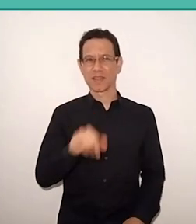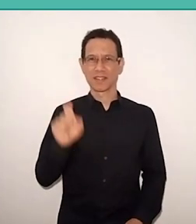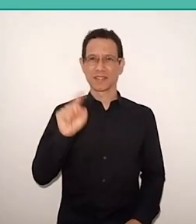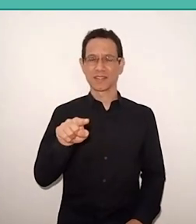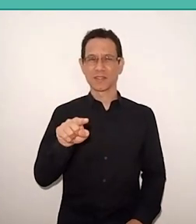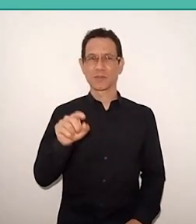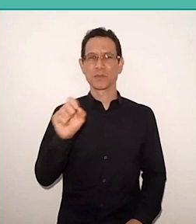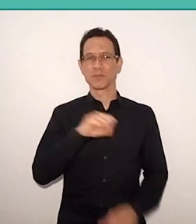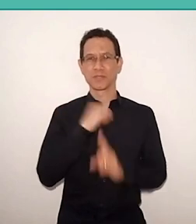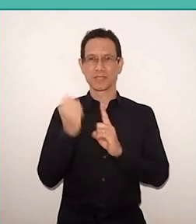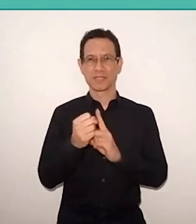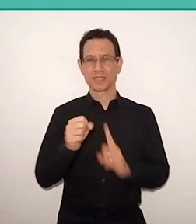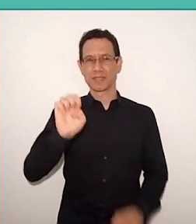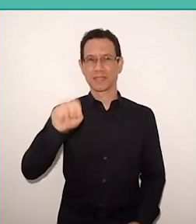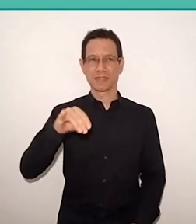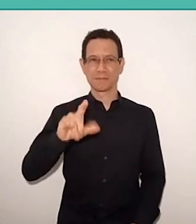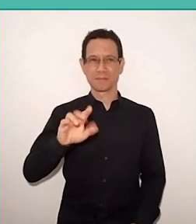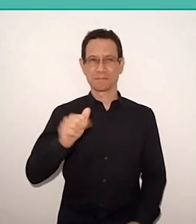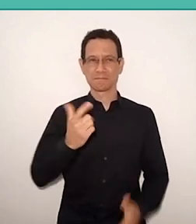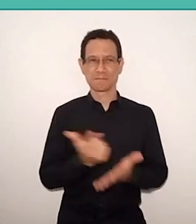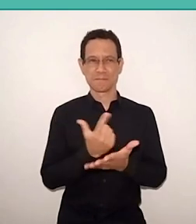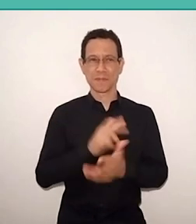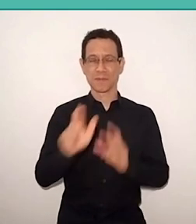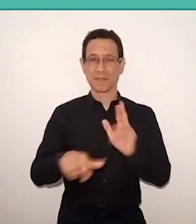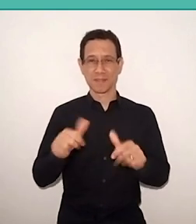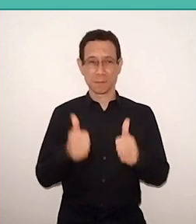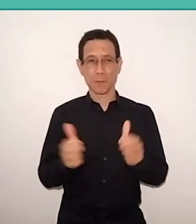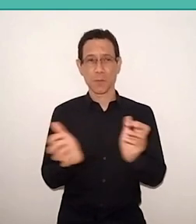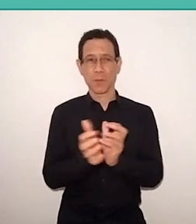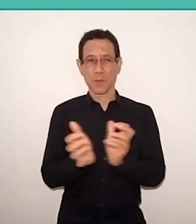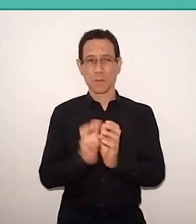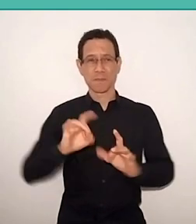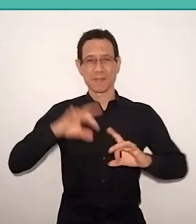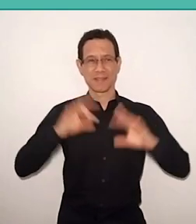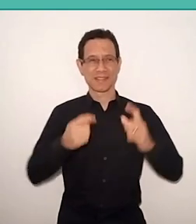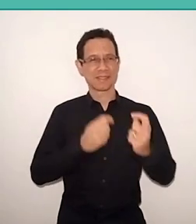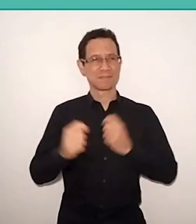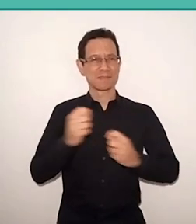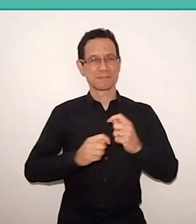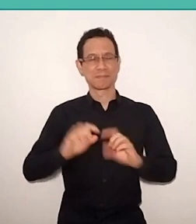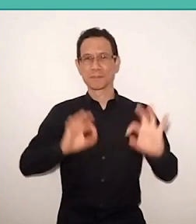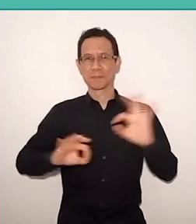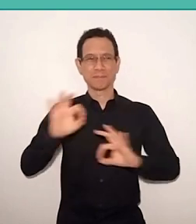and also thank all the technical and administrative team, for the care and sympathy.